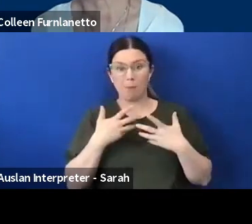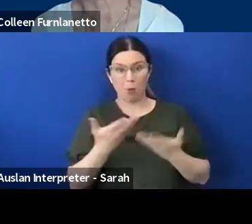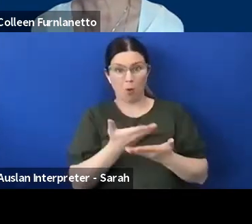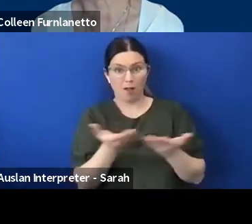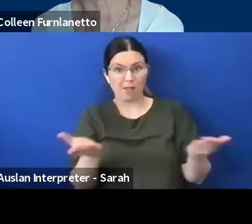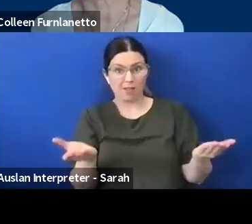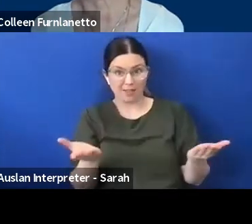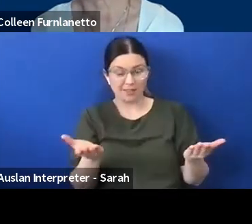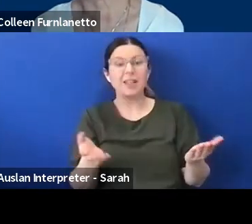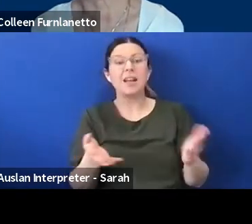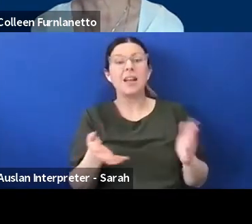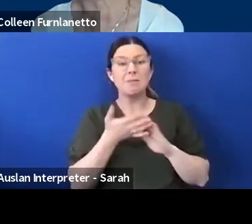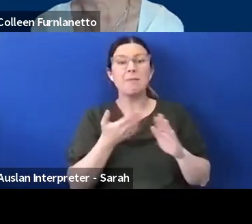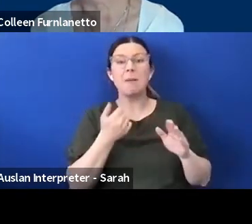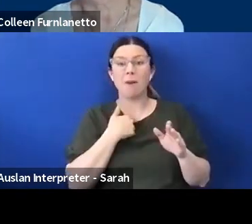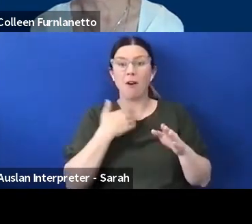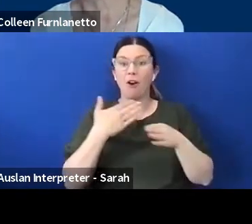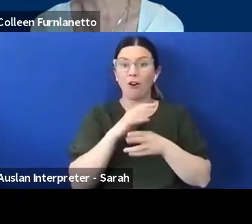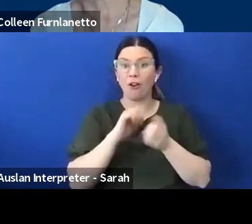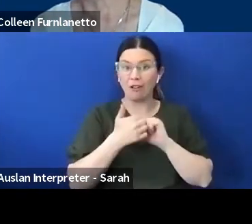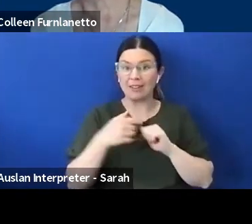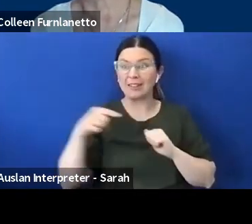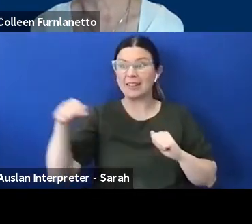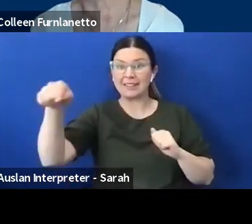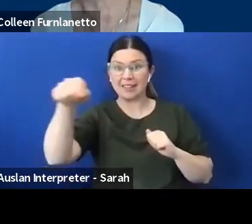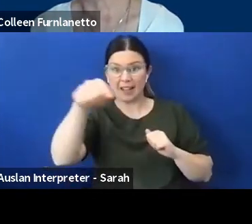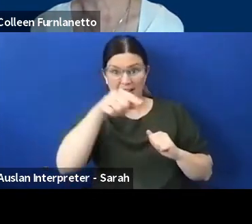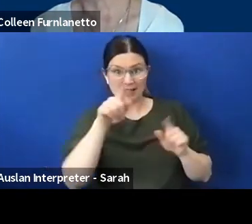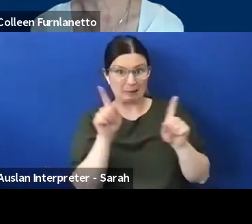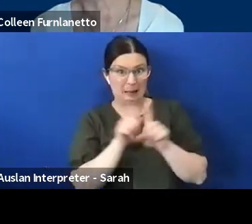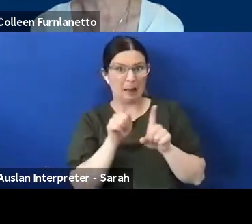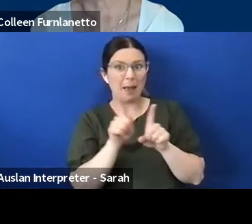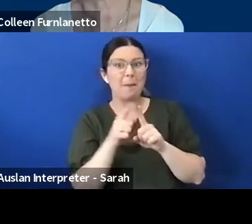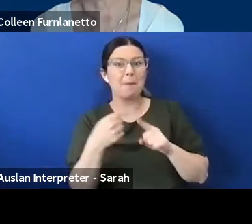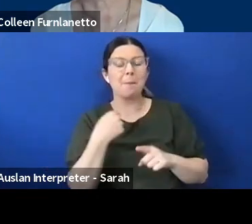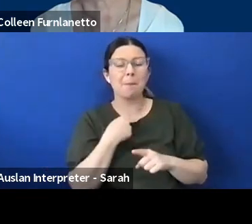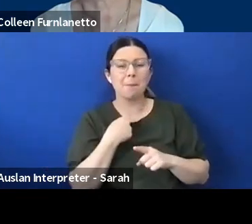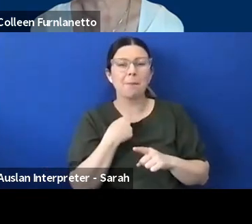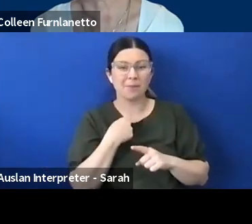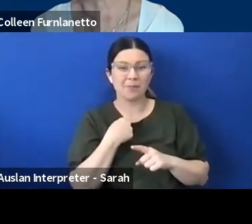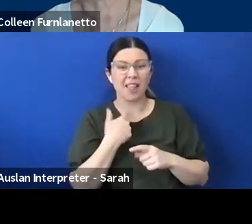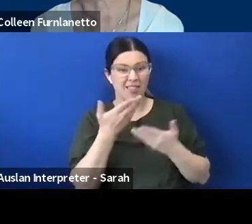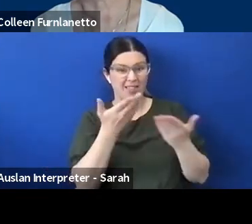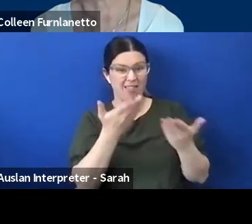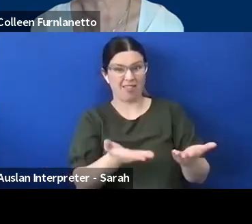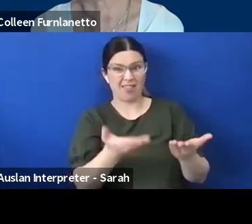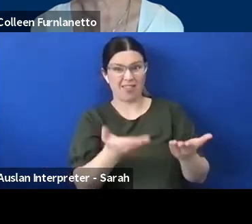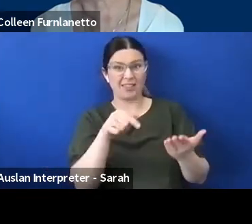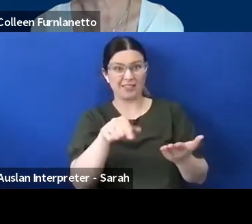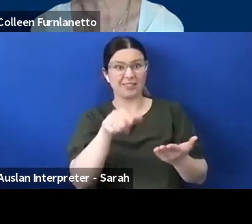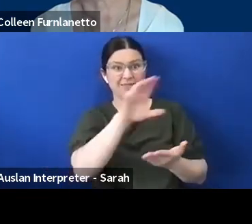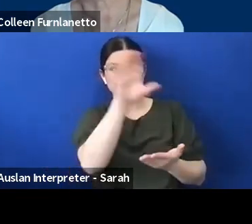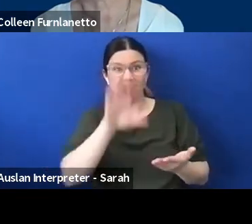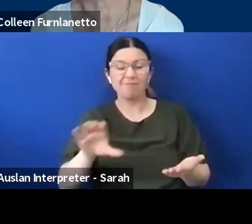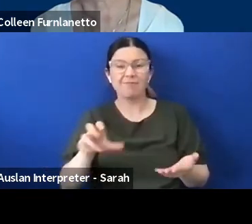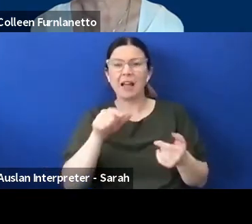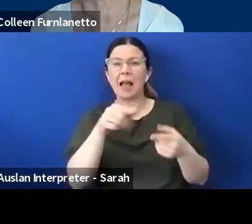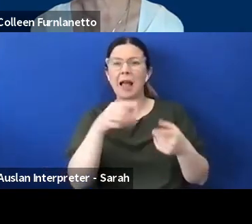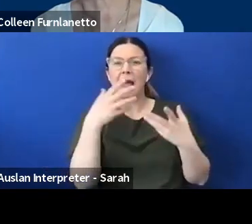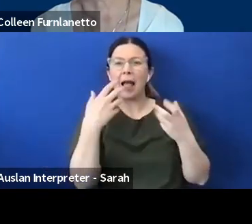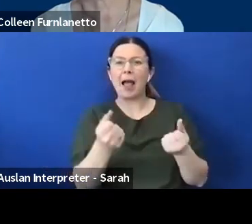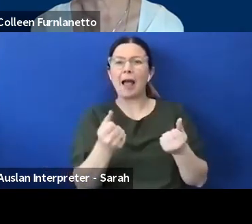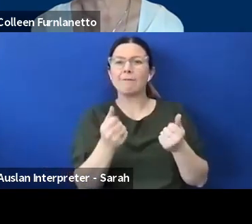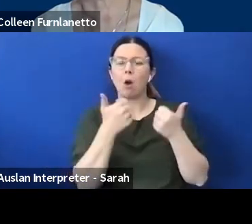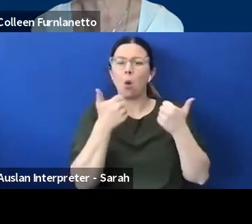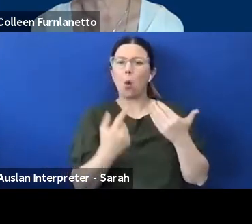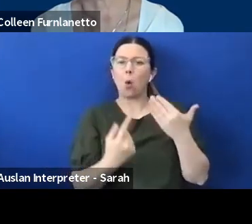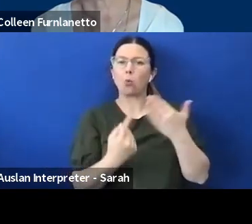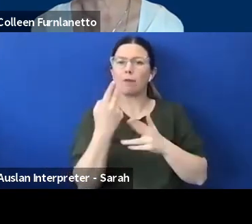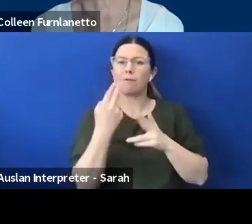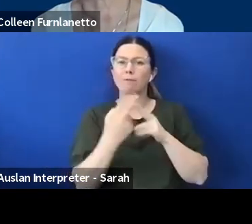making exactly the same decision and this platform has and it has an equity about it with respect to